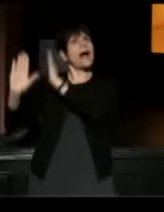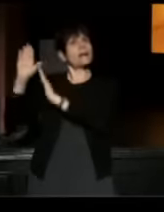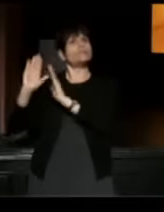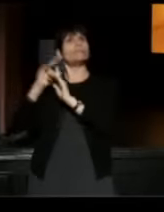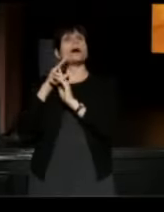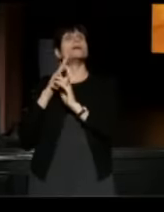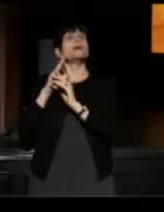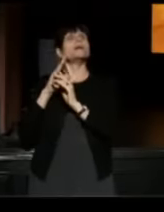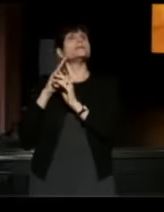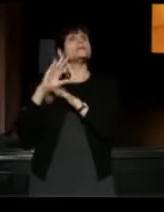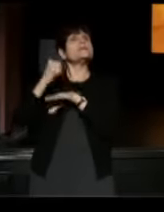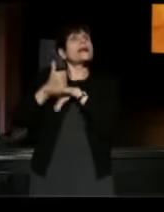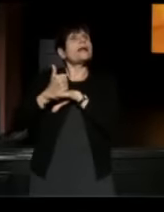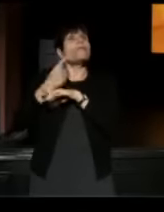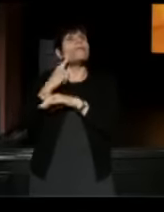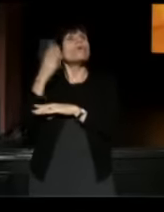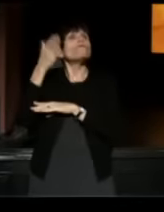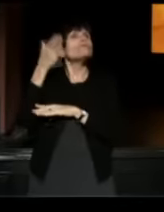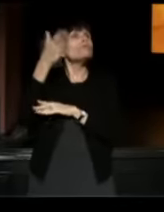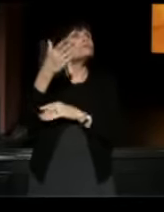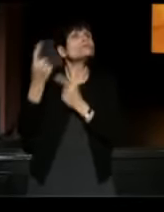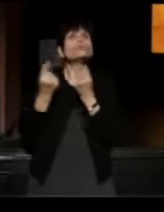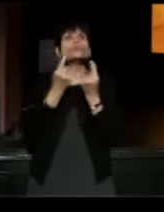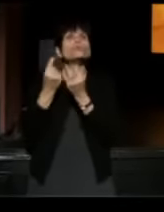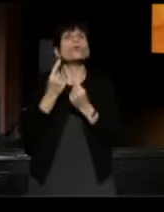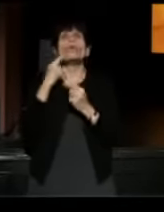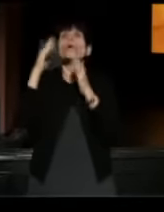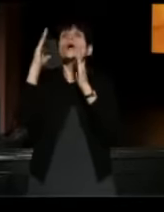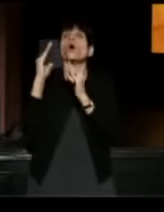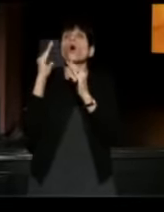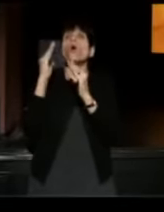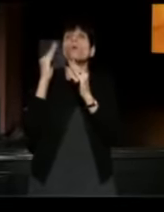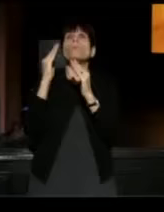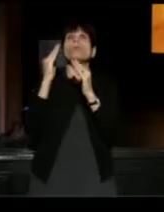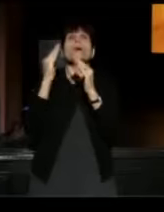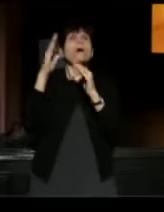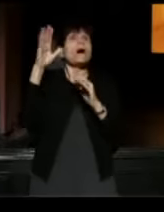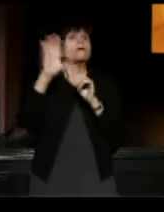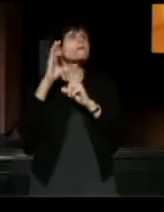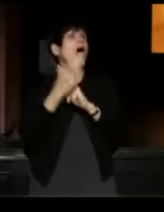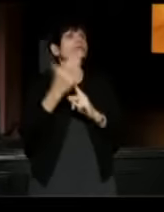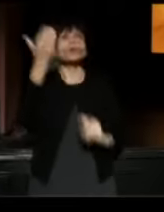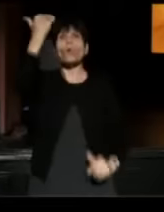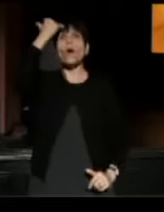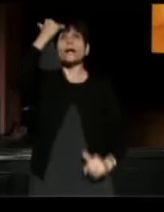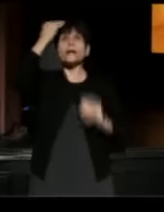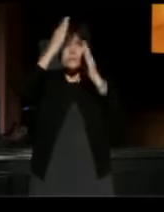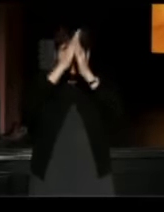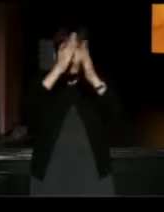Through this project, we hope to raise cultural awareness, broader cultural awareness of the essential role